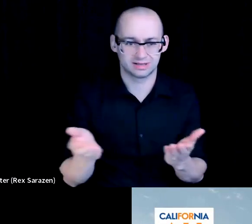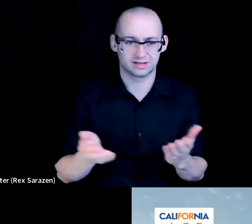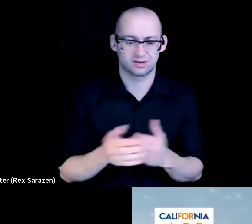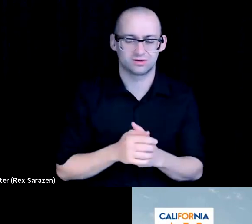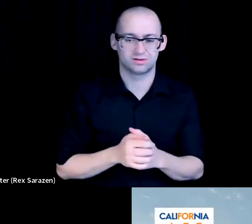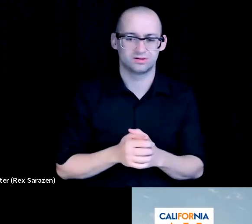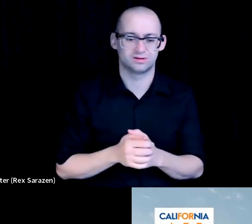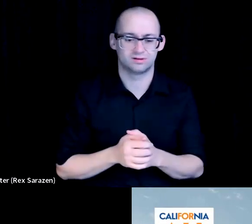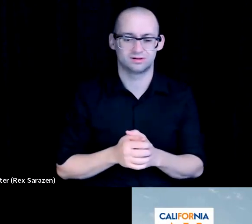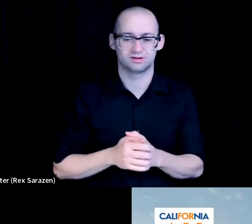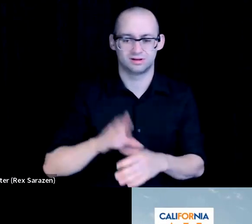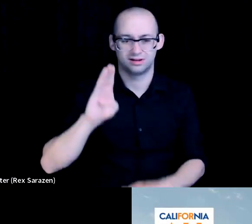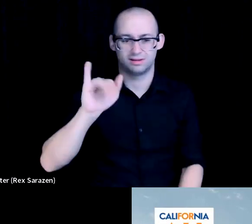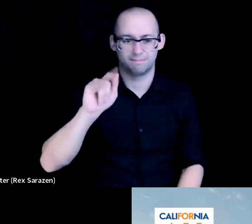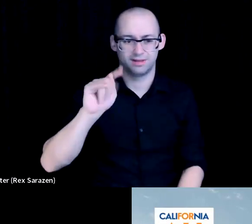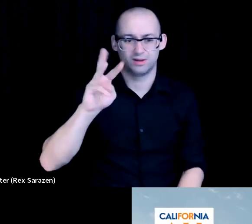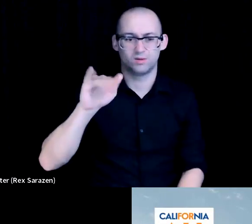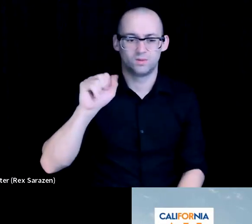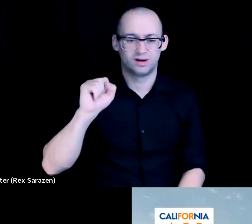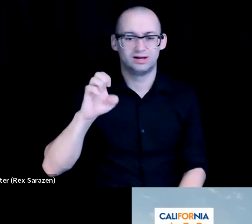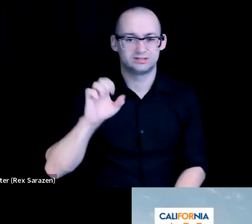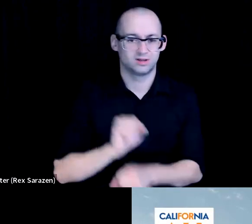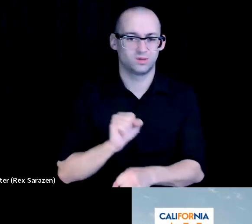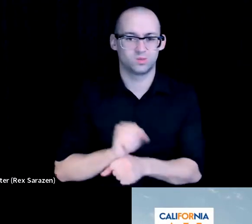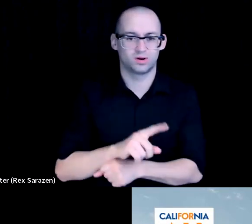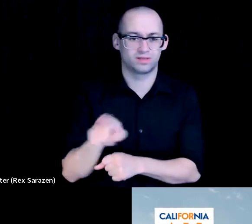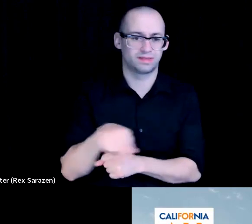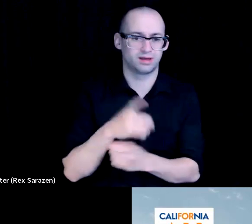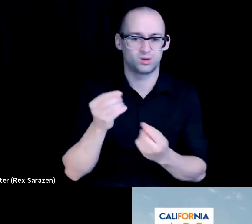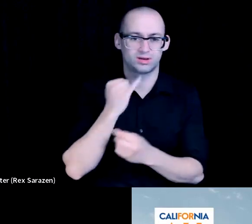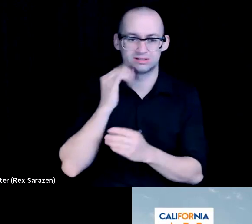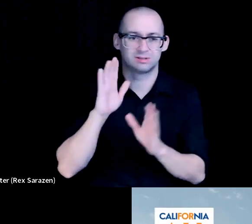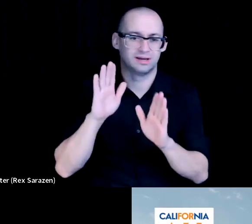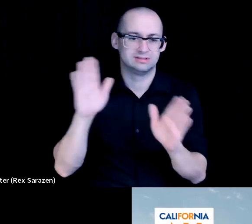why that the work that you're doing is just amazing. Michael.